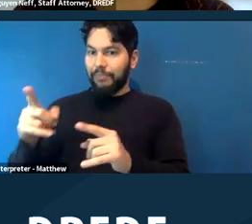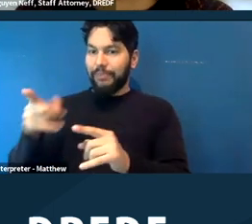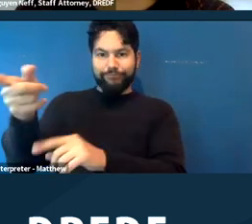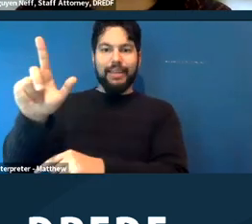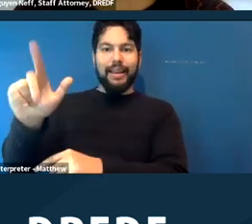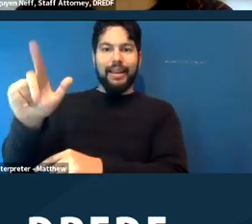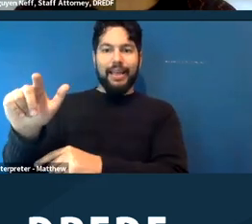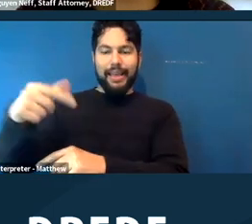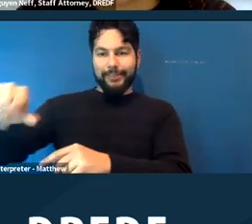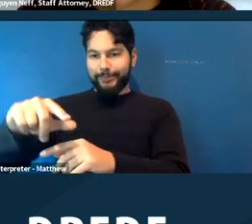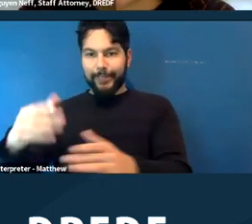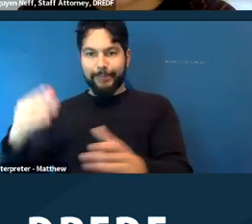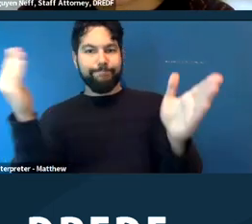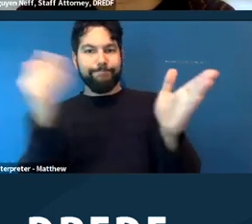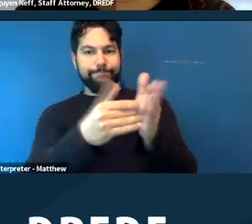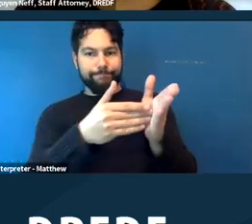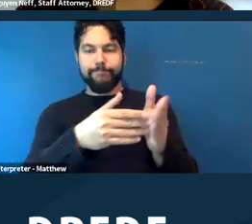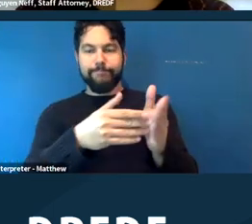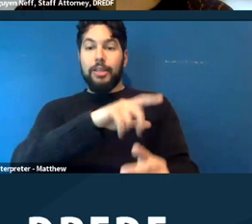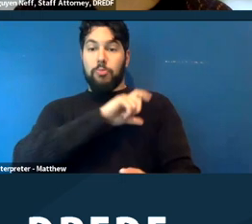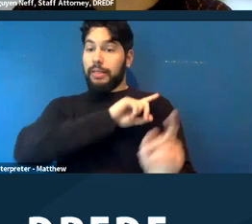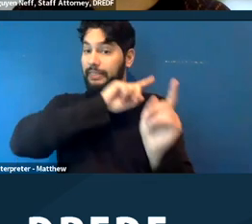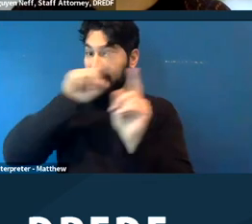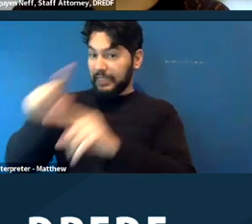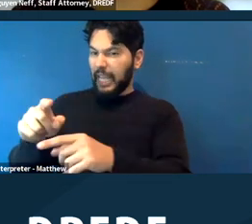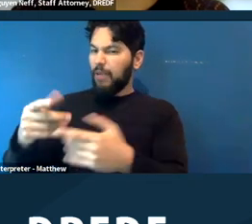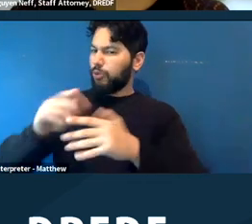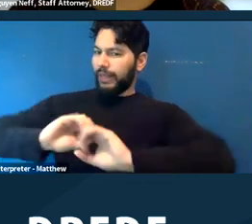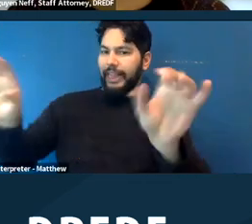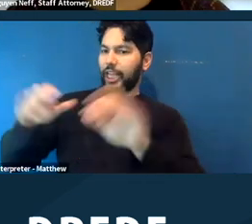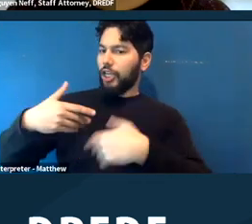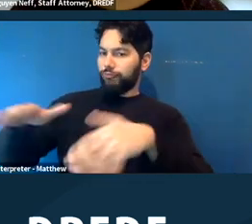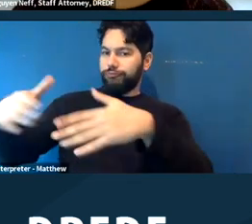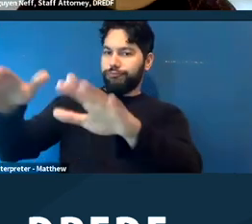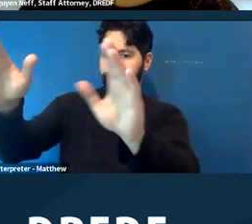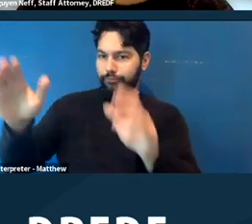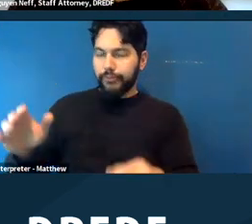had come in to clear the encampment, and one of the plaintiffs in that case asked for additional